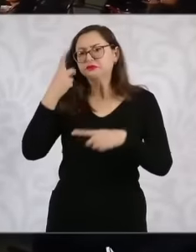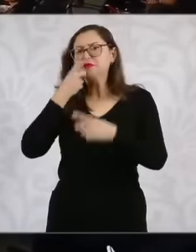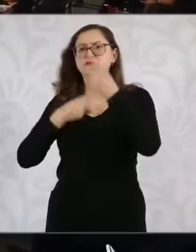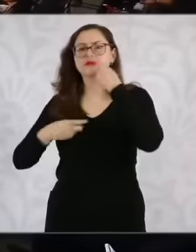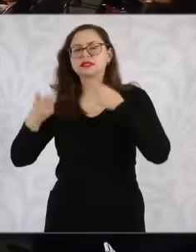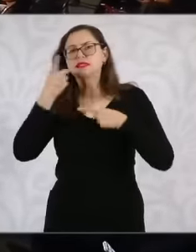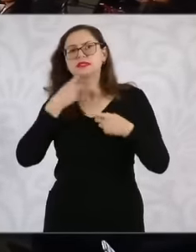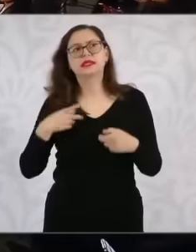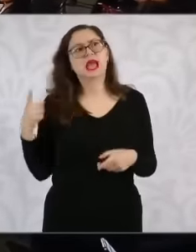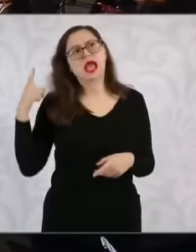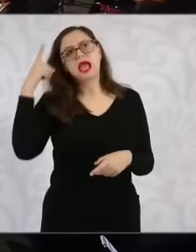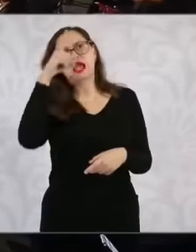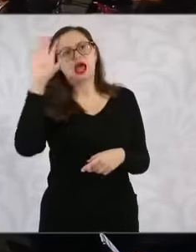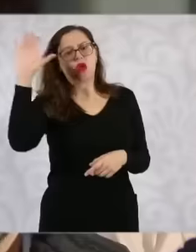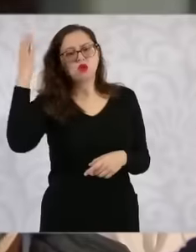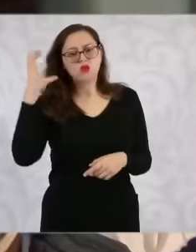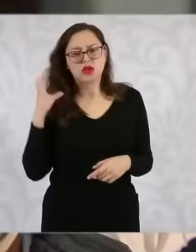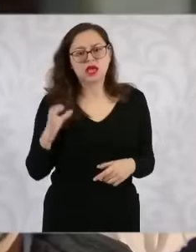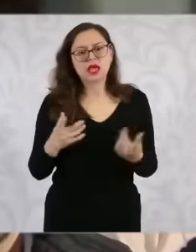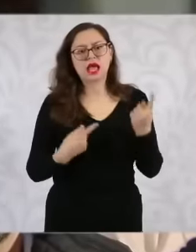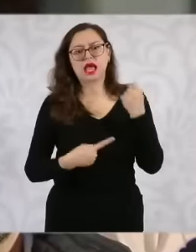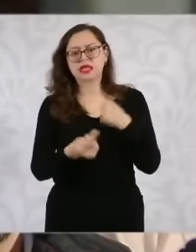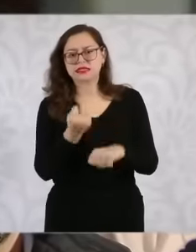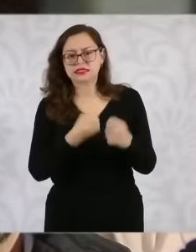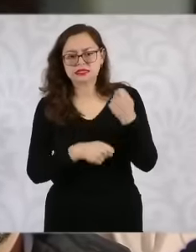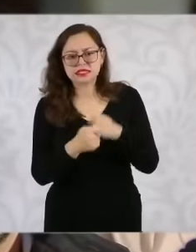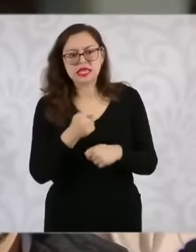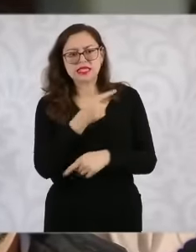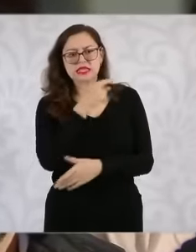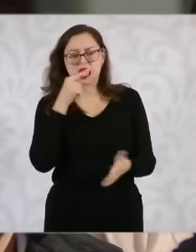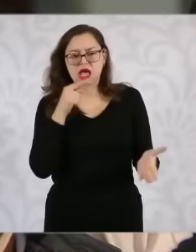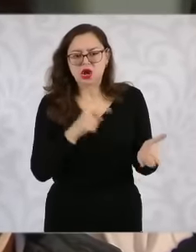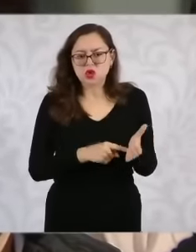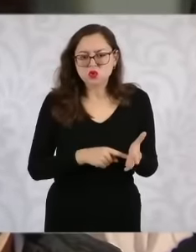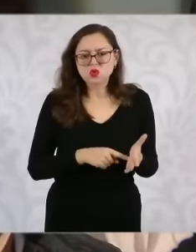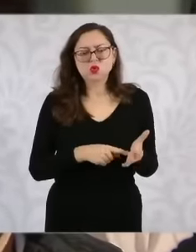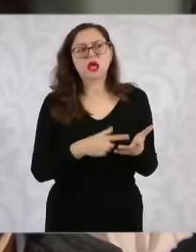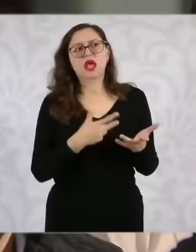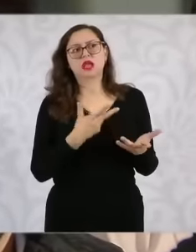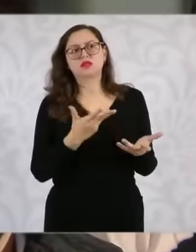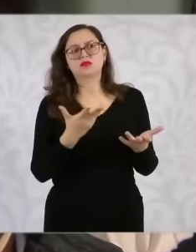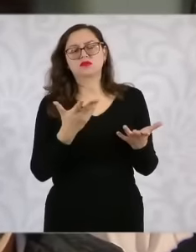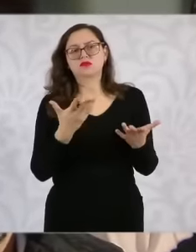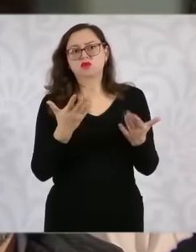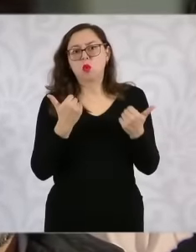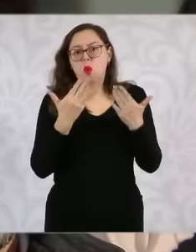in the stores because they are afraid to enter the stores. trucks to supply Eh I want to ask what is going